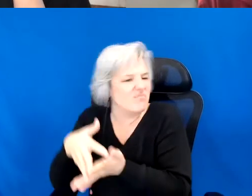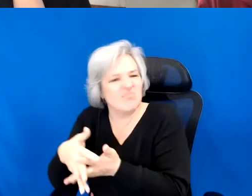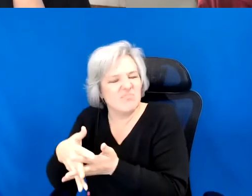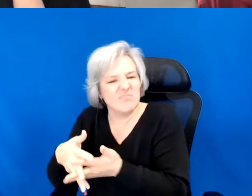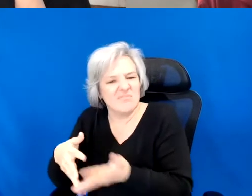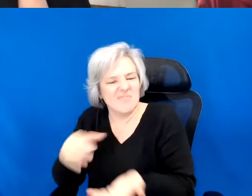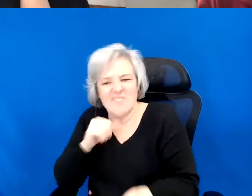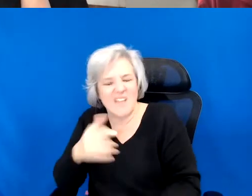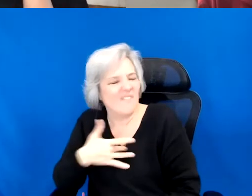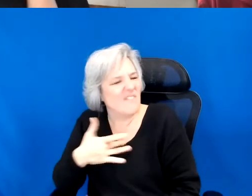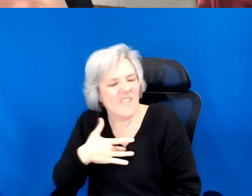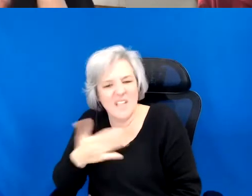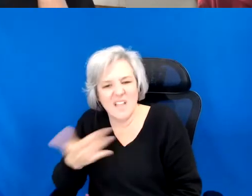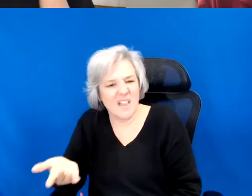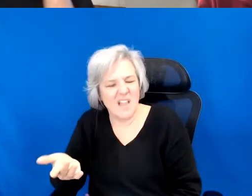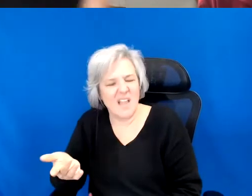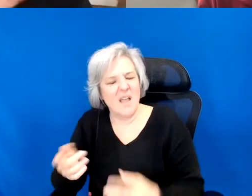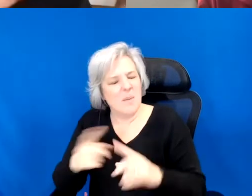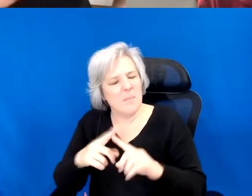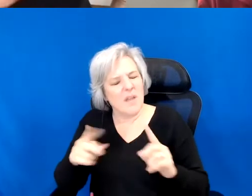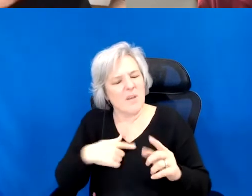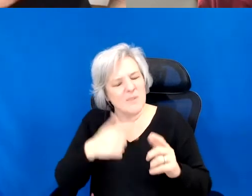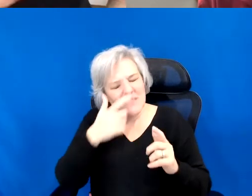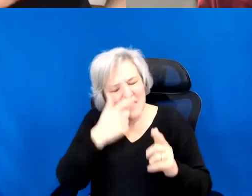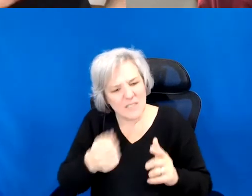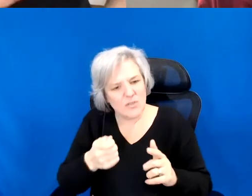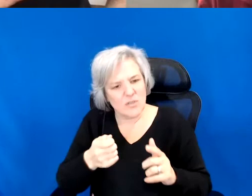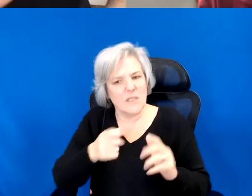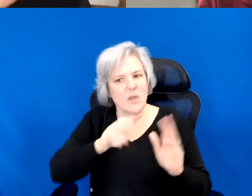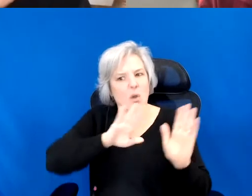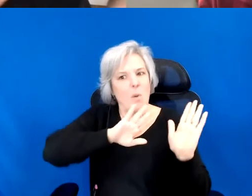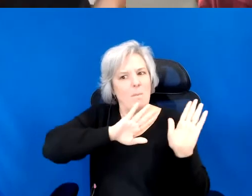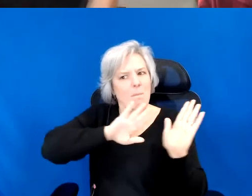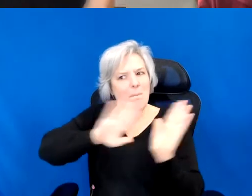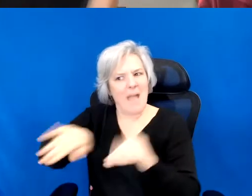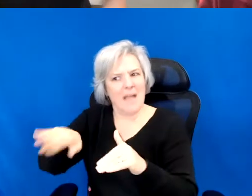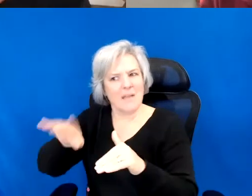And there is something really interesting in a return to that, that narrative, and the